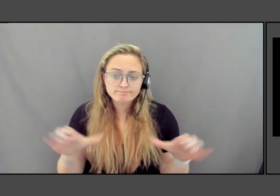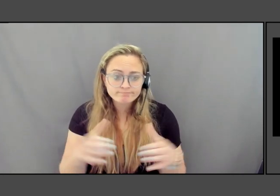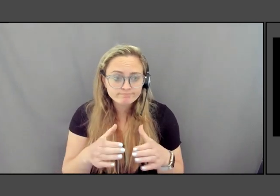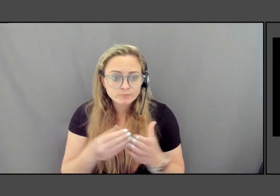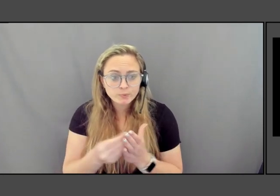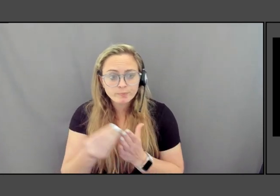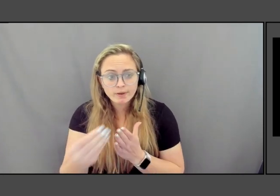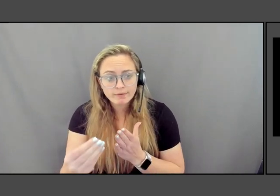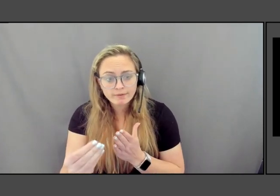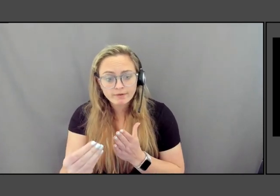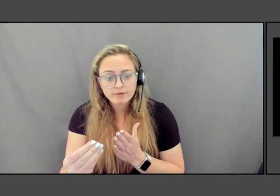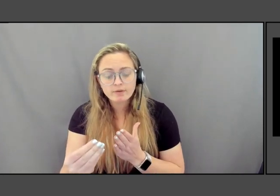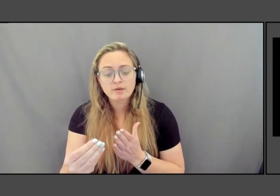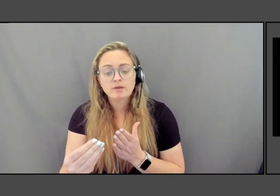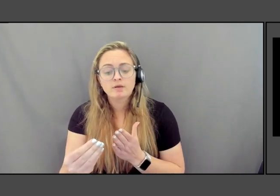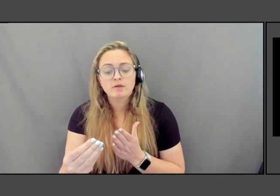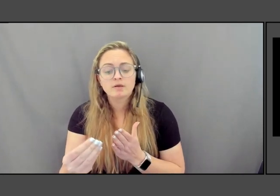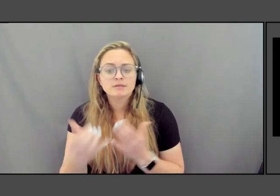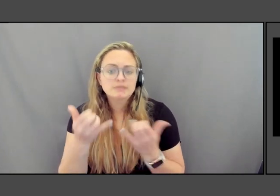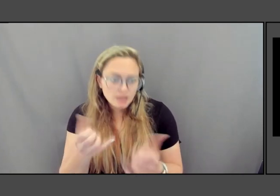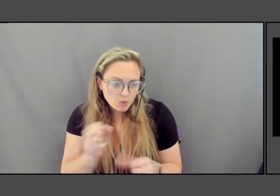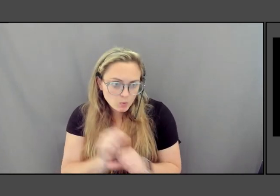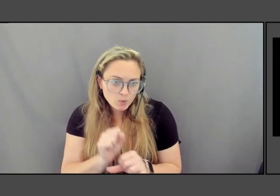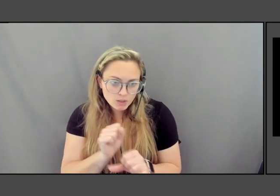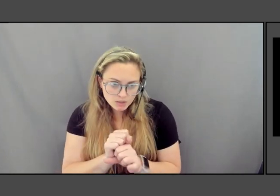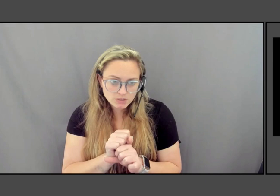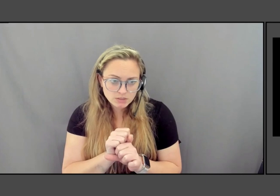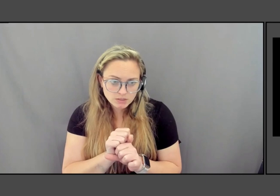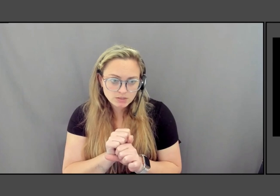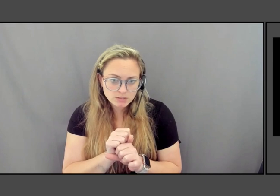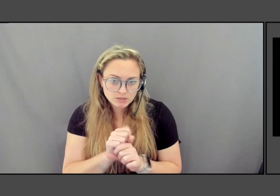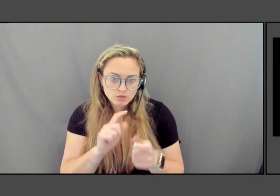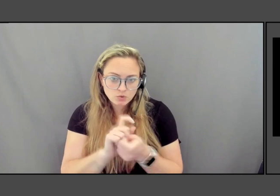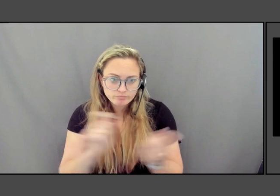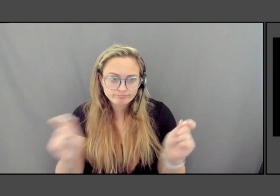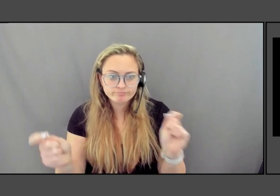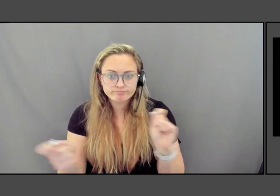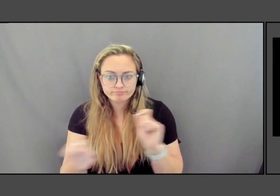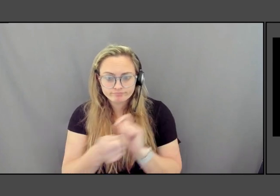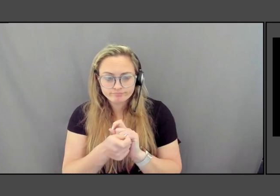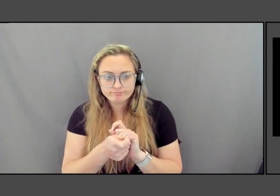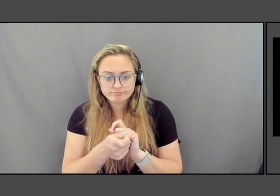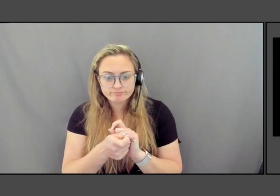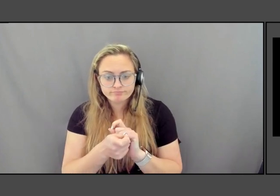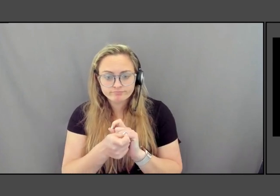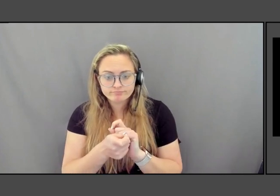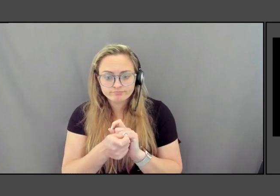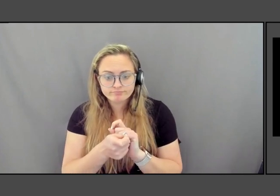and they're now working to turn it into a you know, I don't want to say